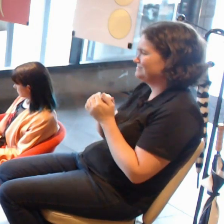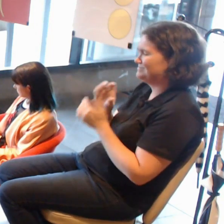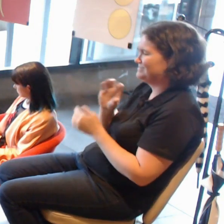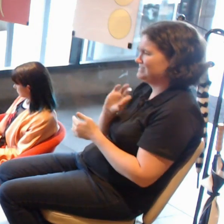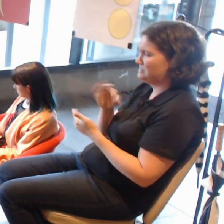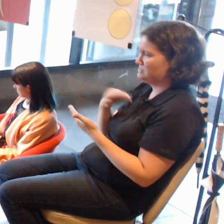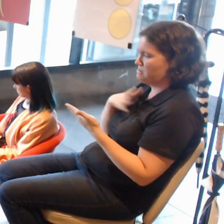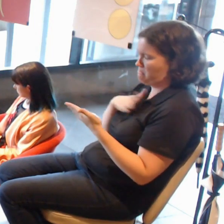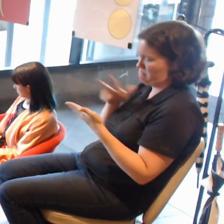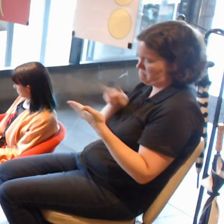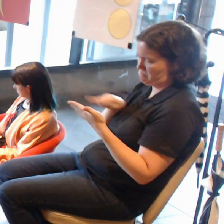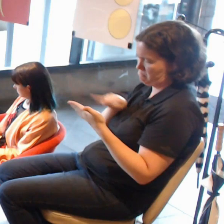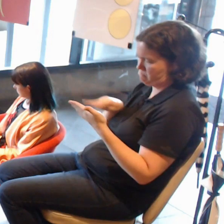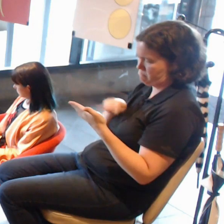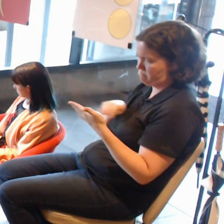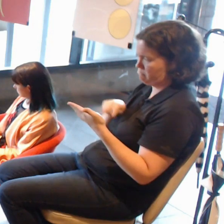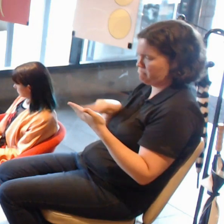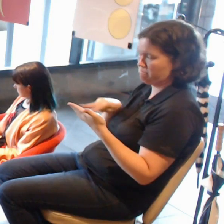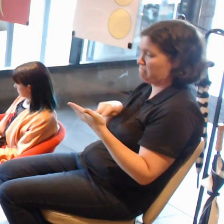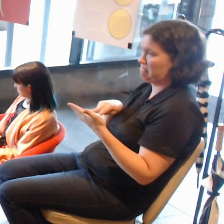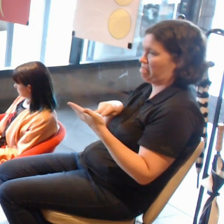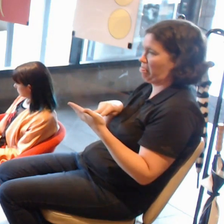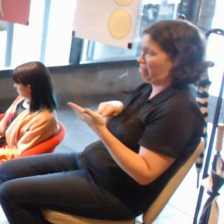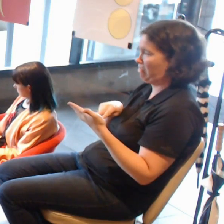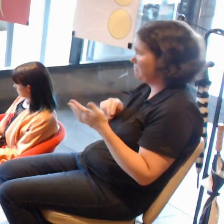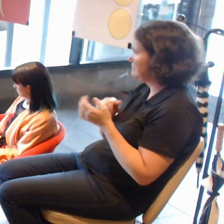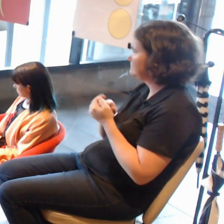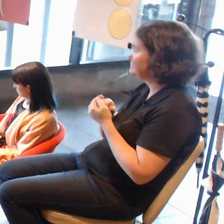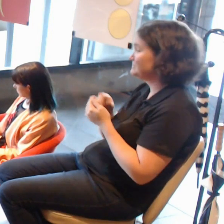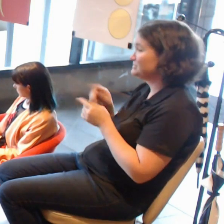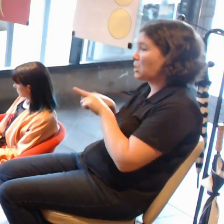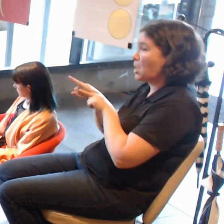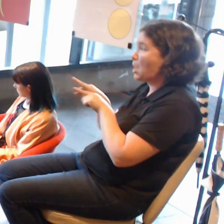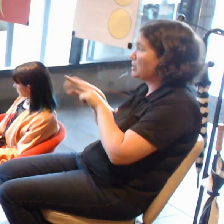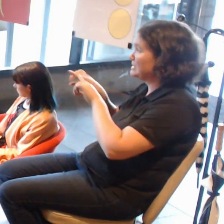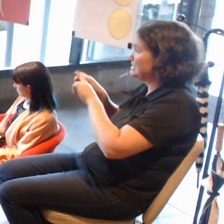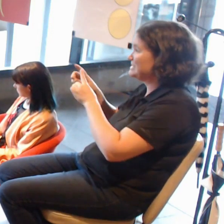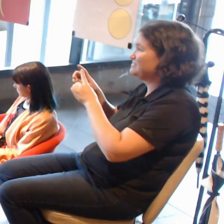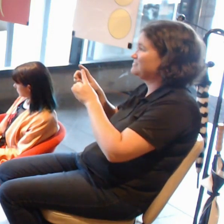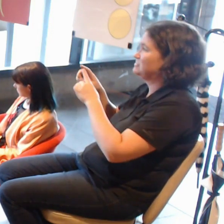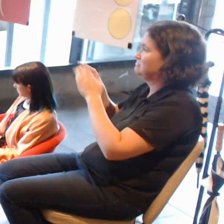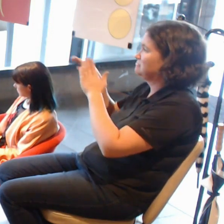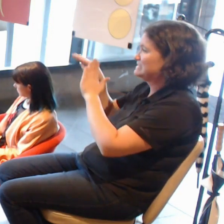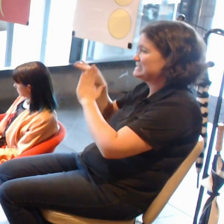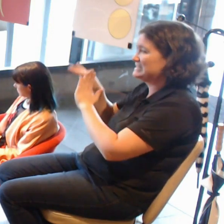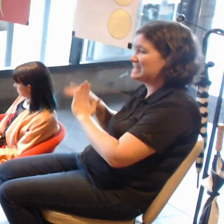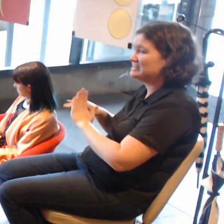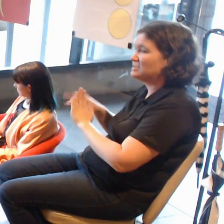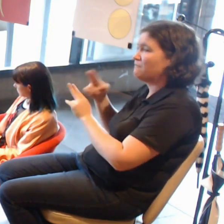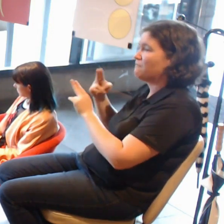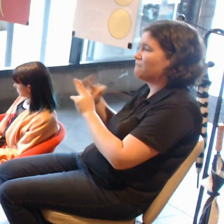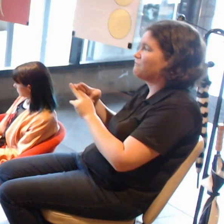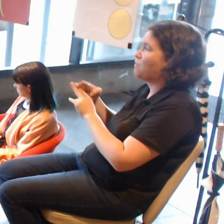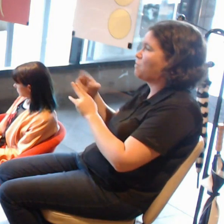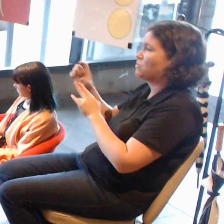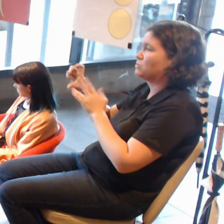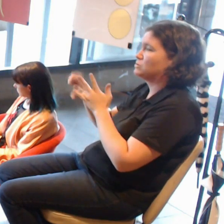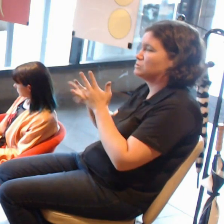and so learning different construction standards was very difficult. But creating a situation using an AR HoloLens,